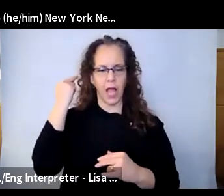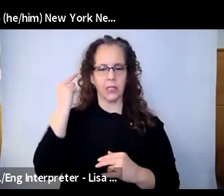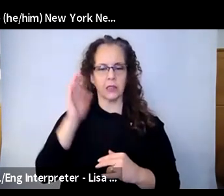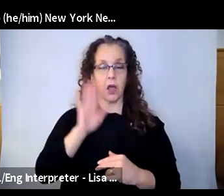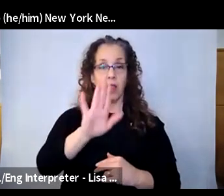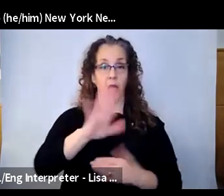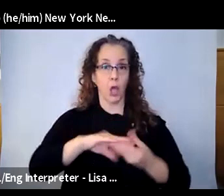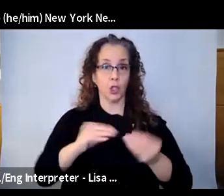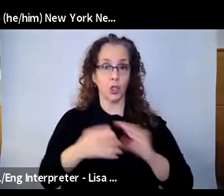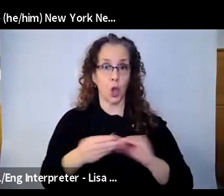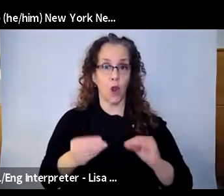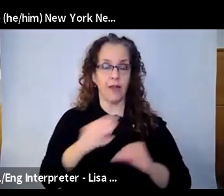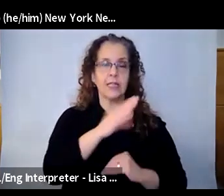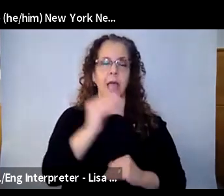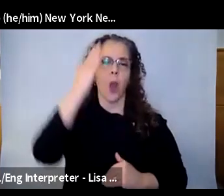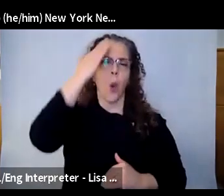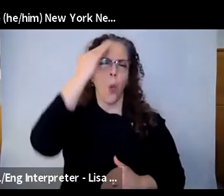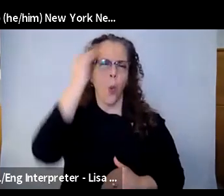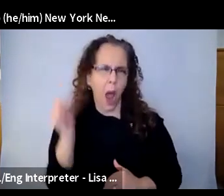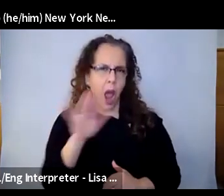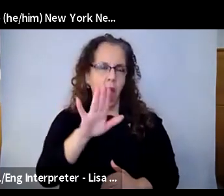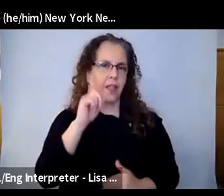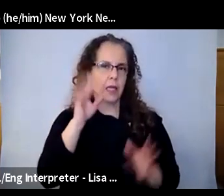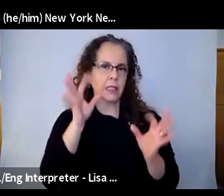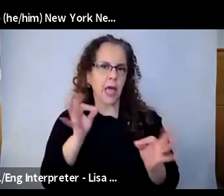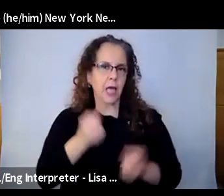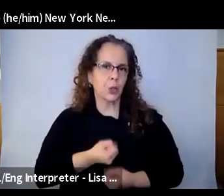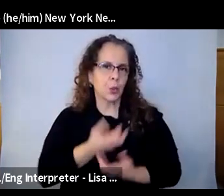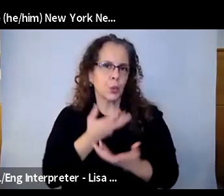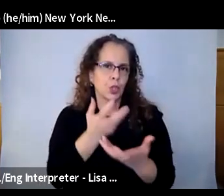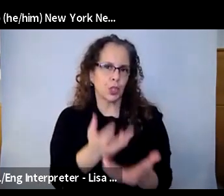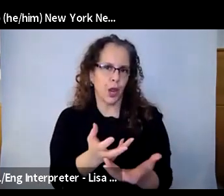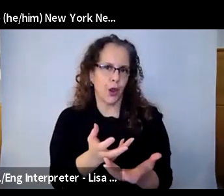in a space. And I always encourage folks to share scars,